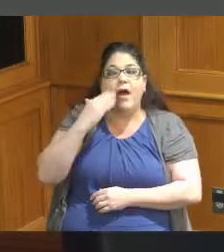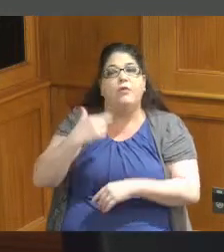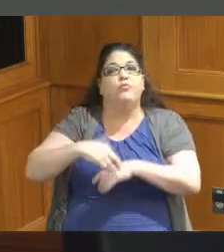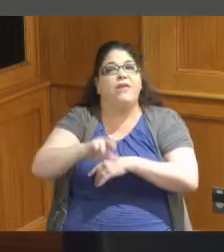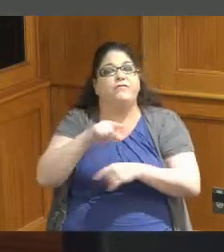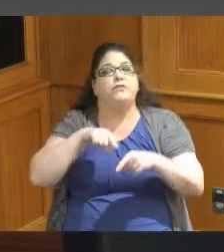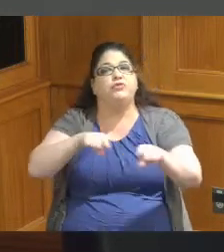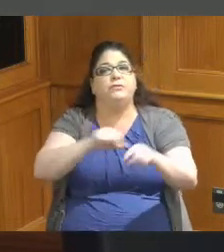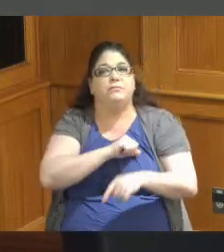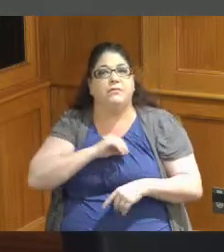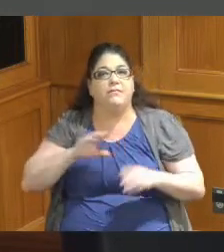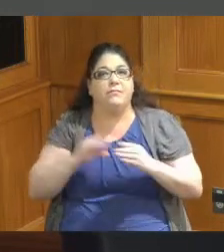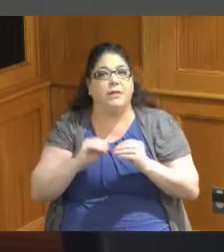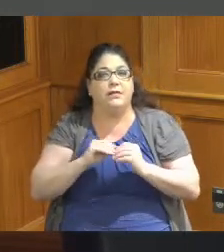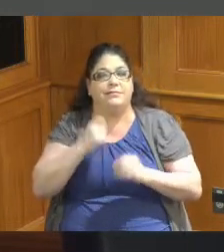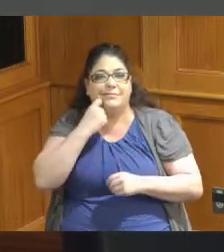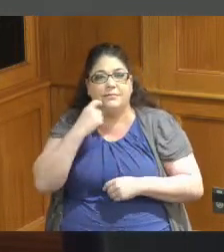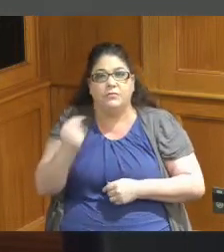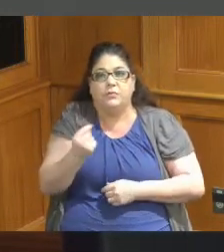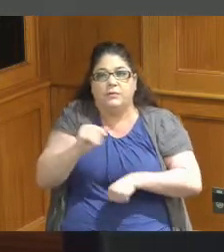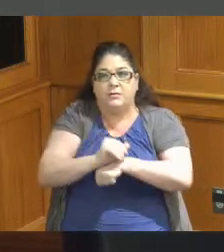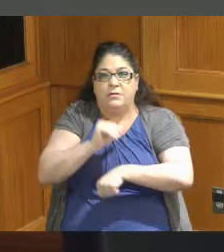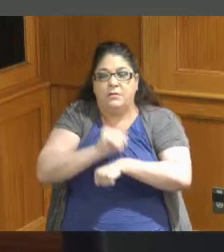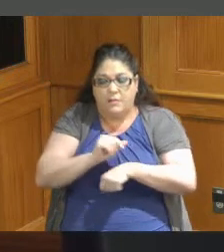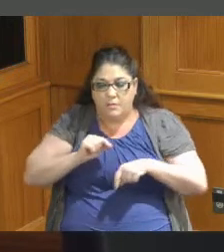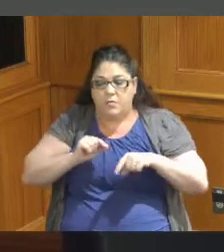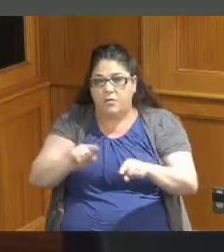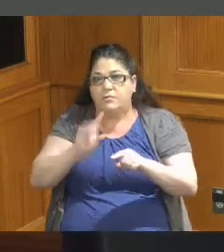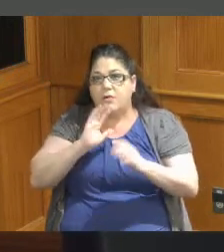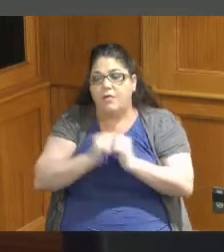staff meeting on Tuesday as we were going through the Commission on women girls report